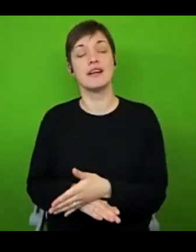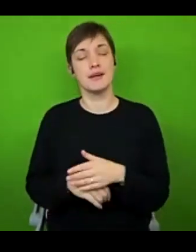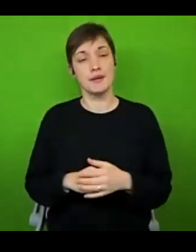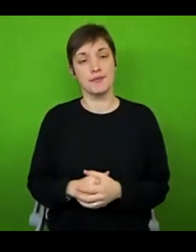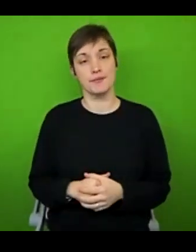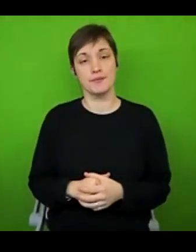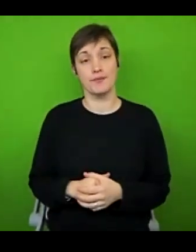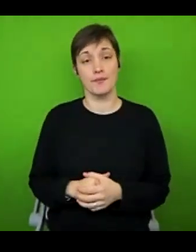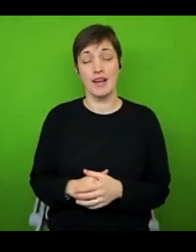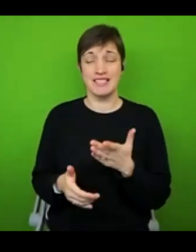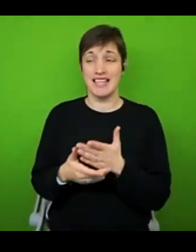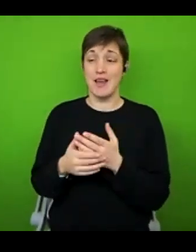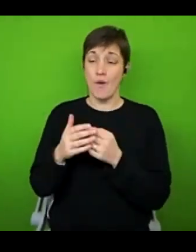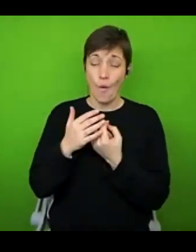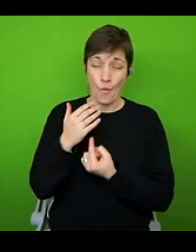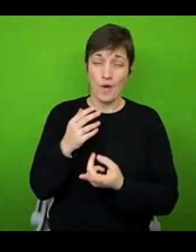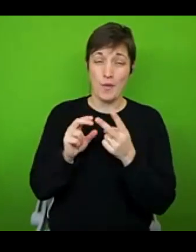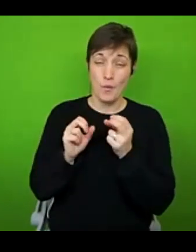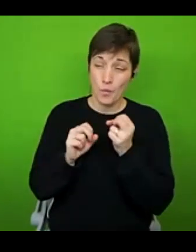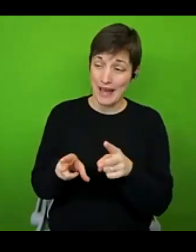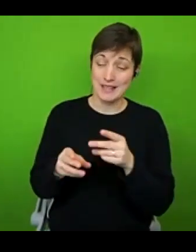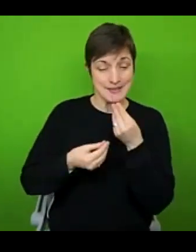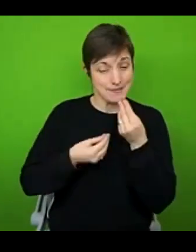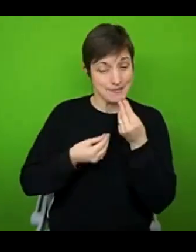only way to deal with that is to just try and communicate that with other people.